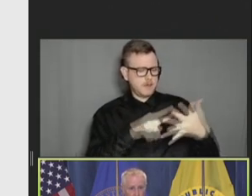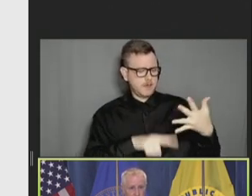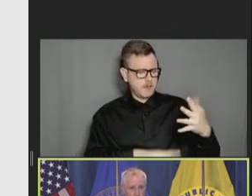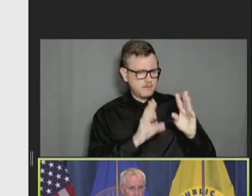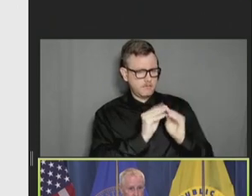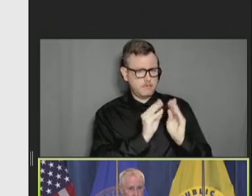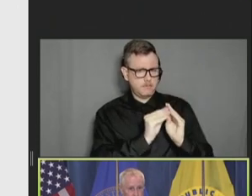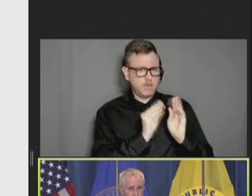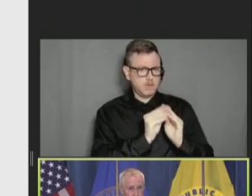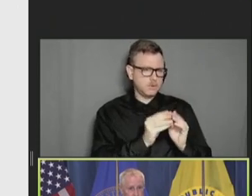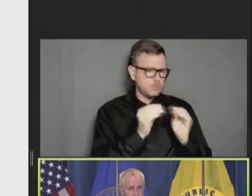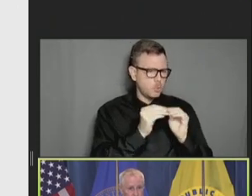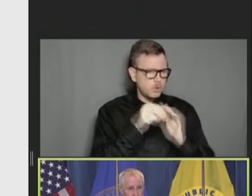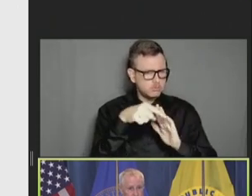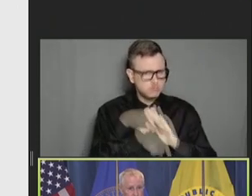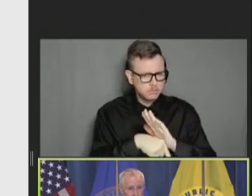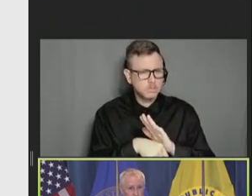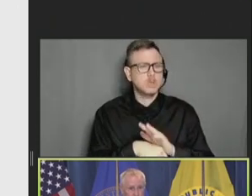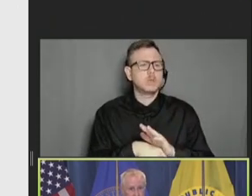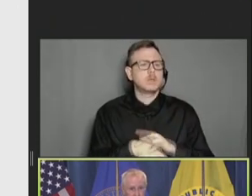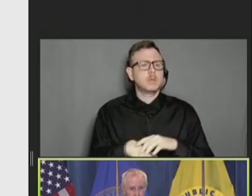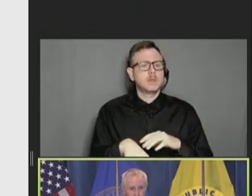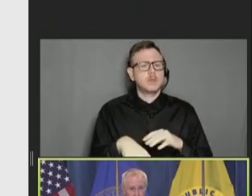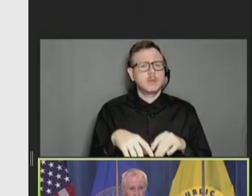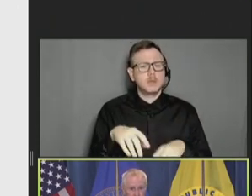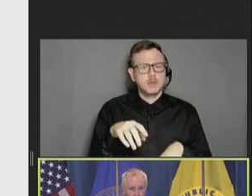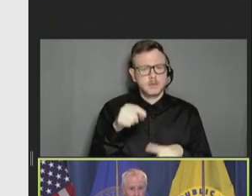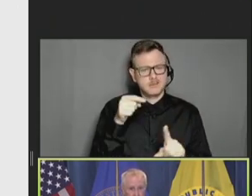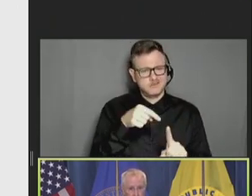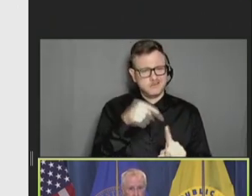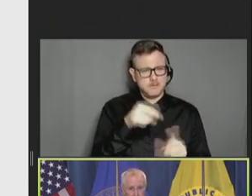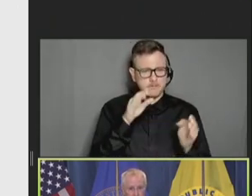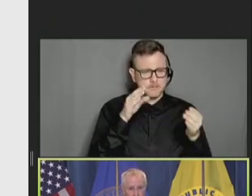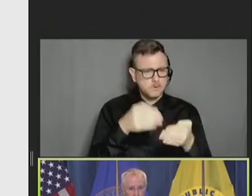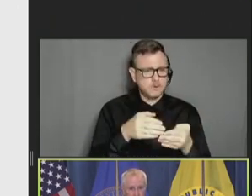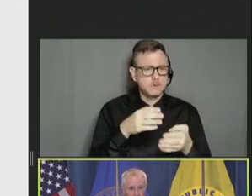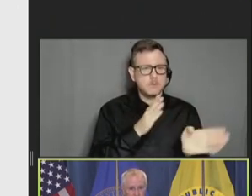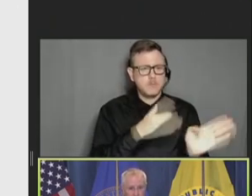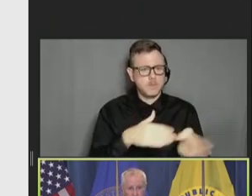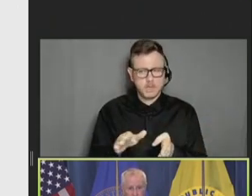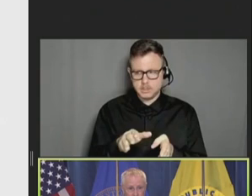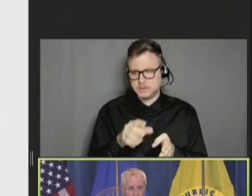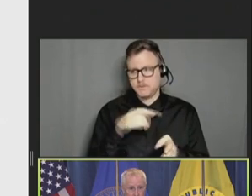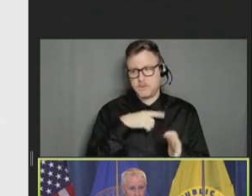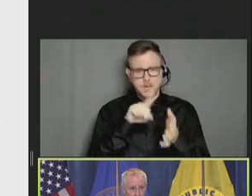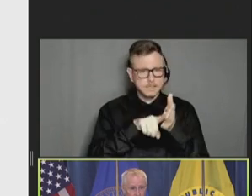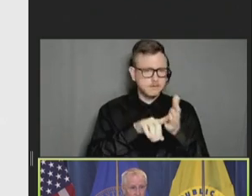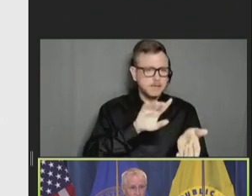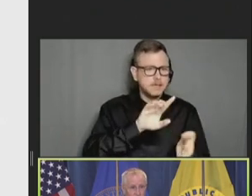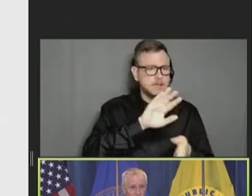2021, including a meeting focused entirely on plans for investigating deaths from VAERS,